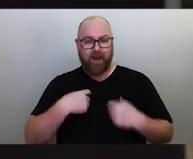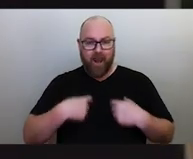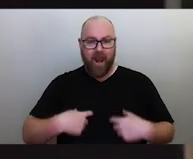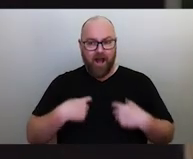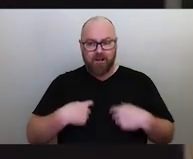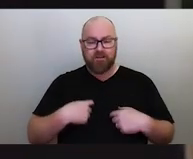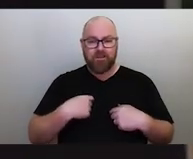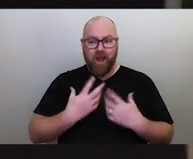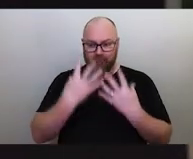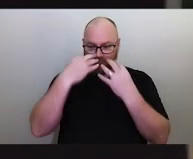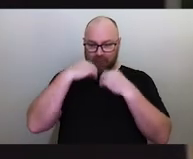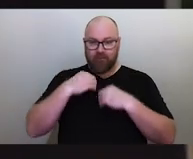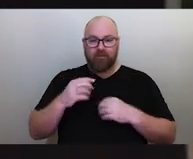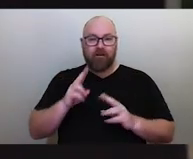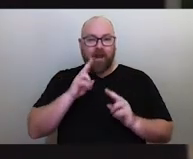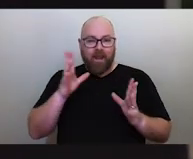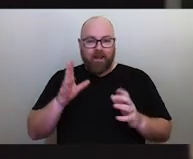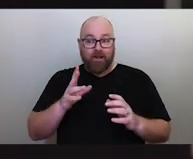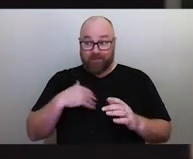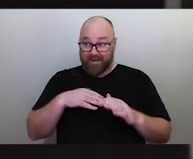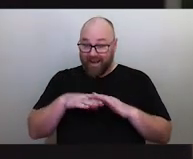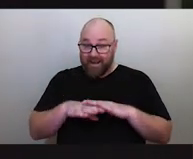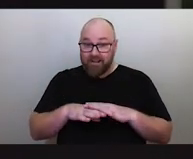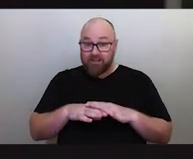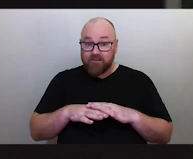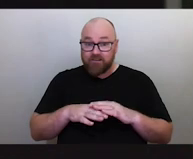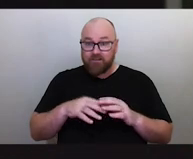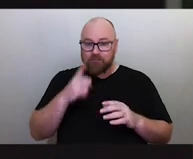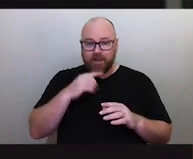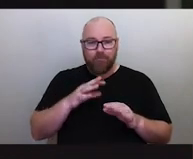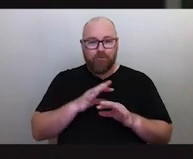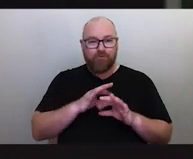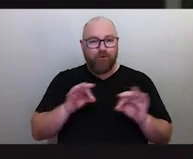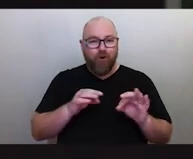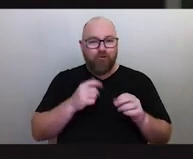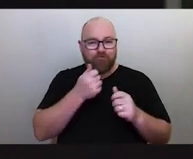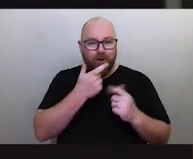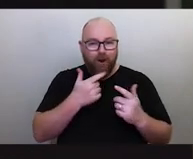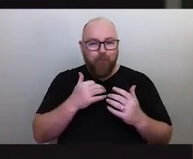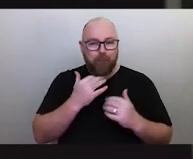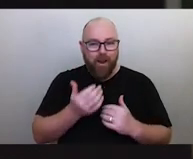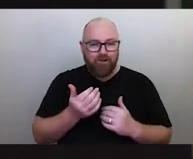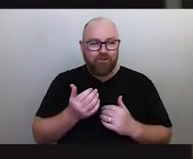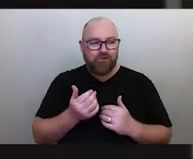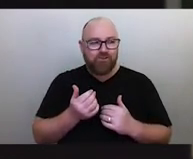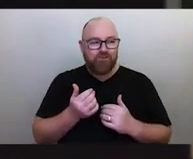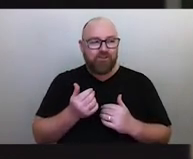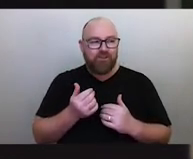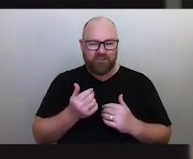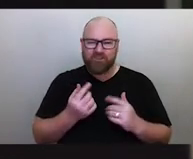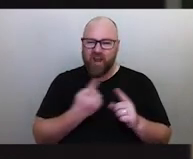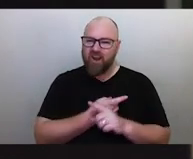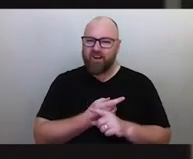You get them inside and things change. They don't smile as much. And so it's a very, very healthy practice to go outside.